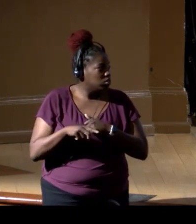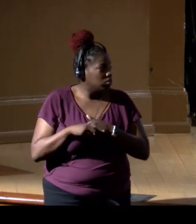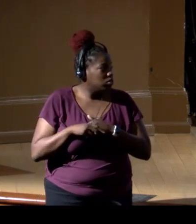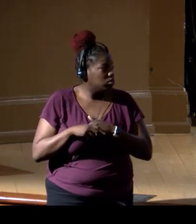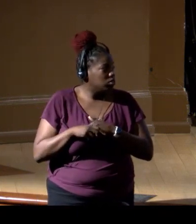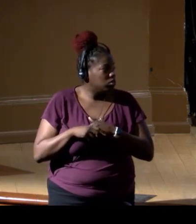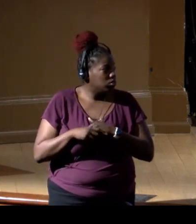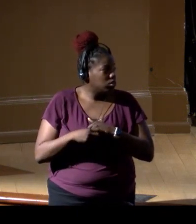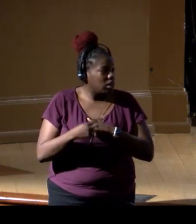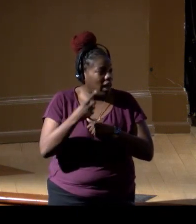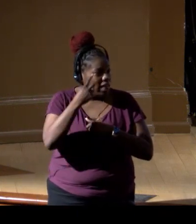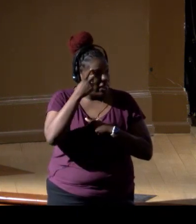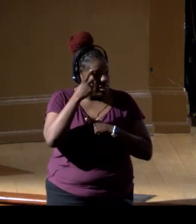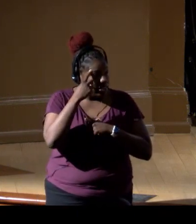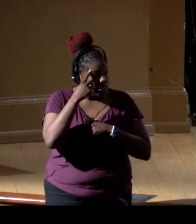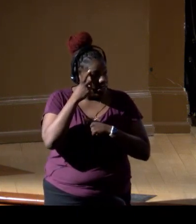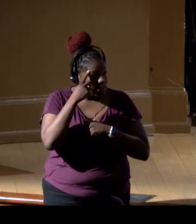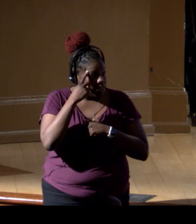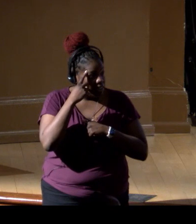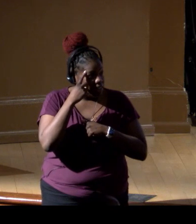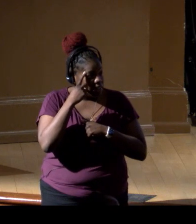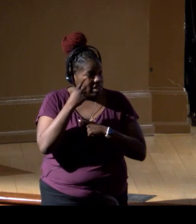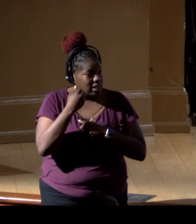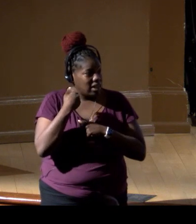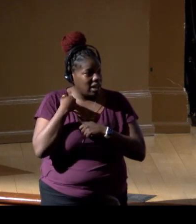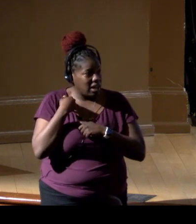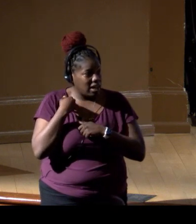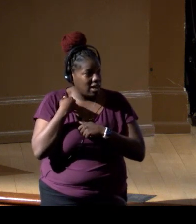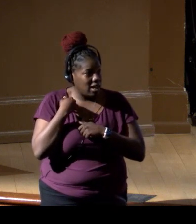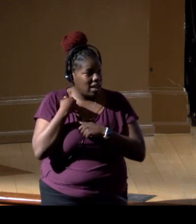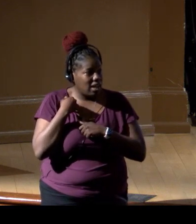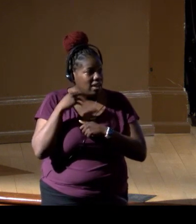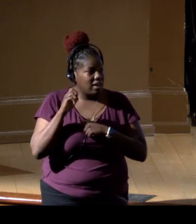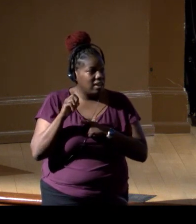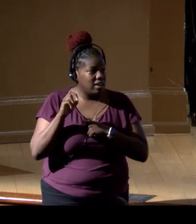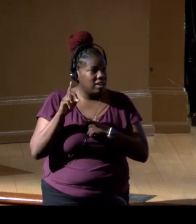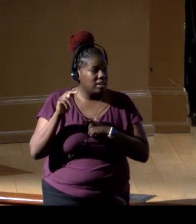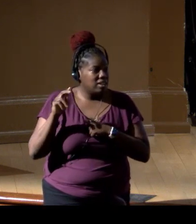I think eventually to have this eDNA observatory for the US,